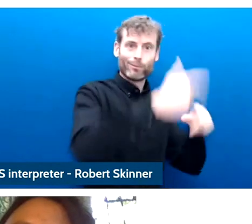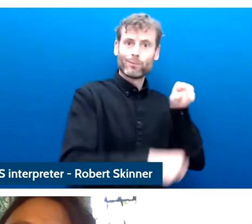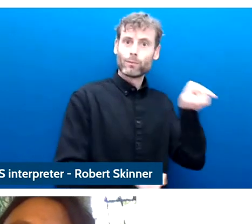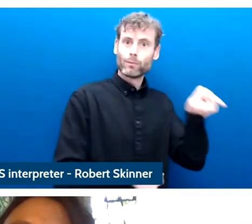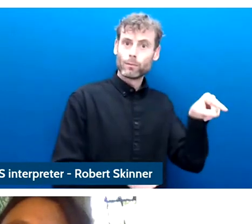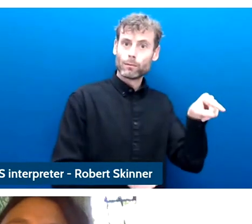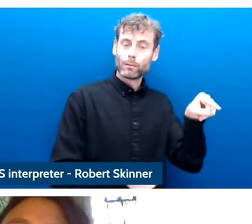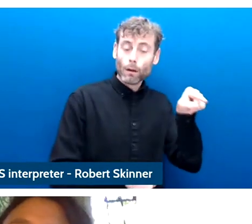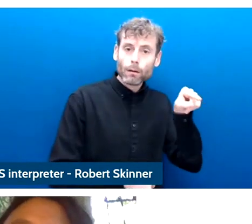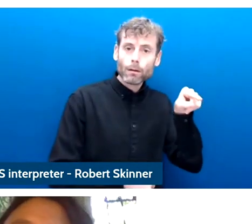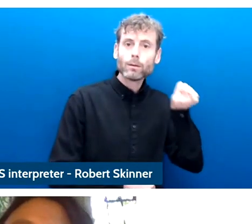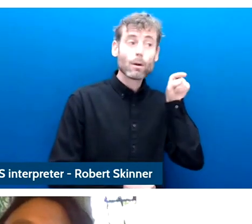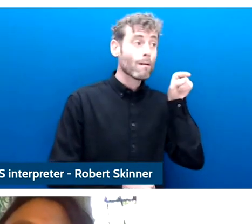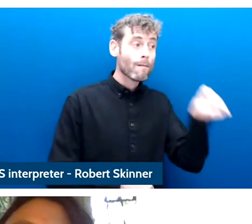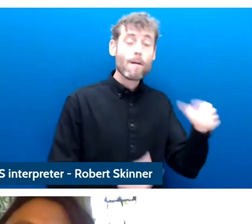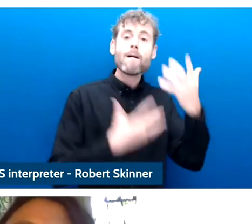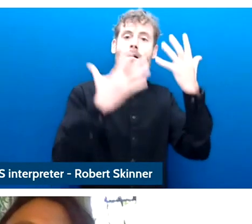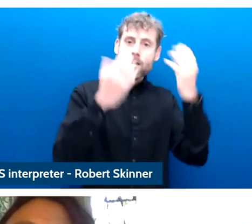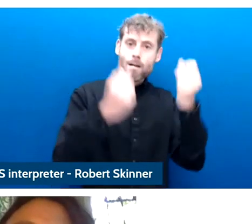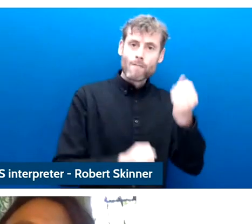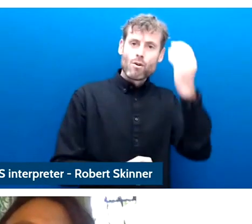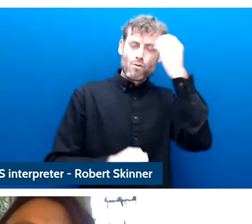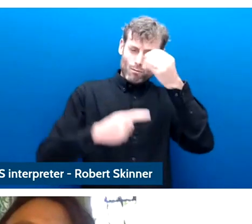children's date not to skew their future